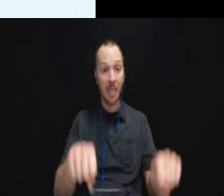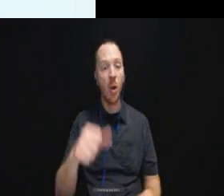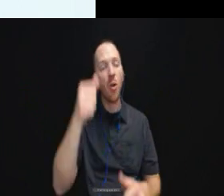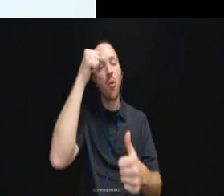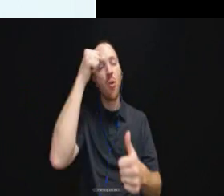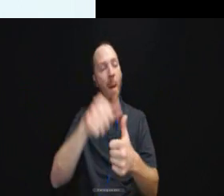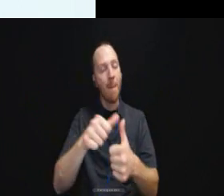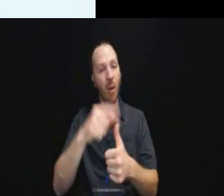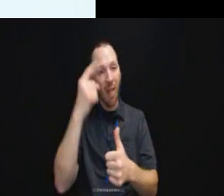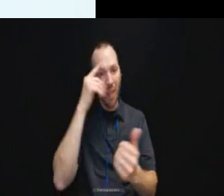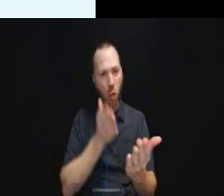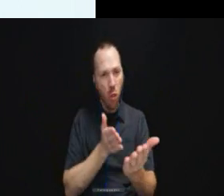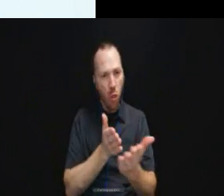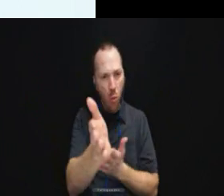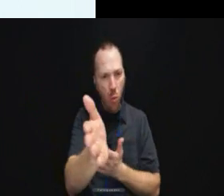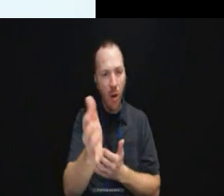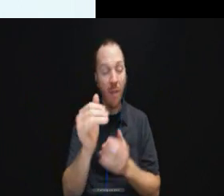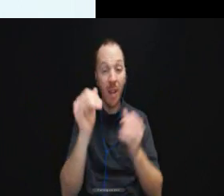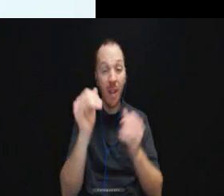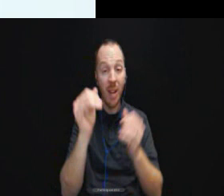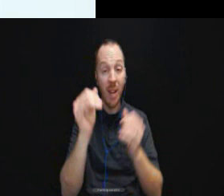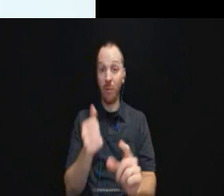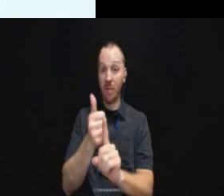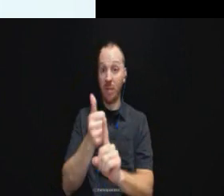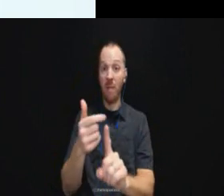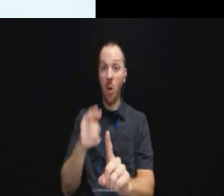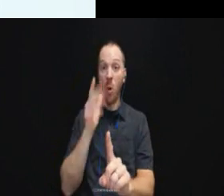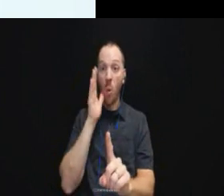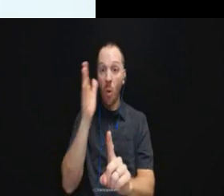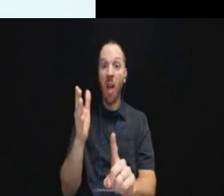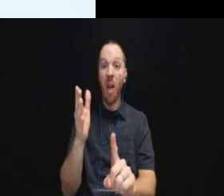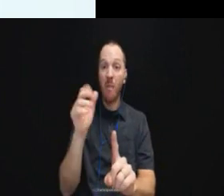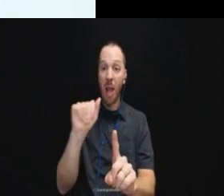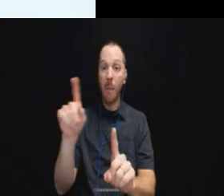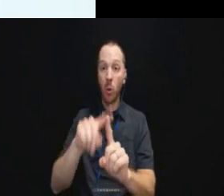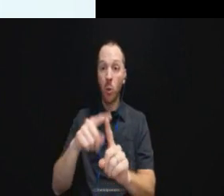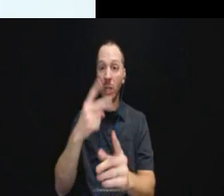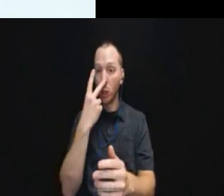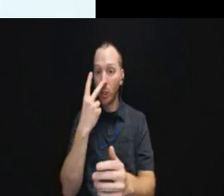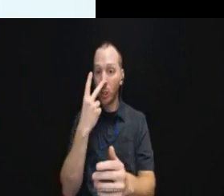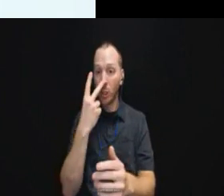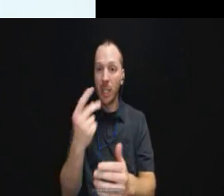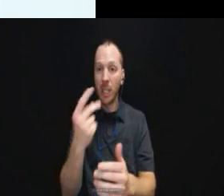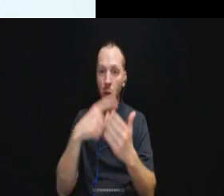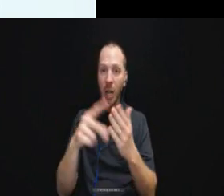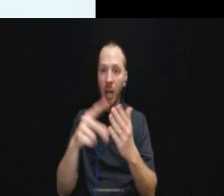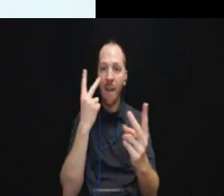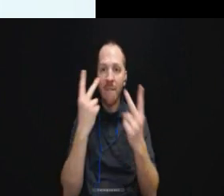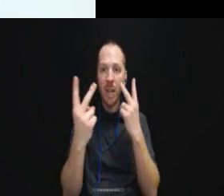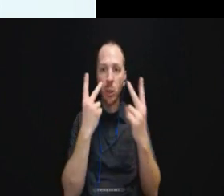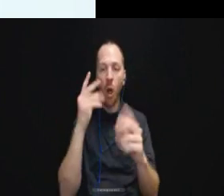an individual actually will be able to see the visual alerts and consider whether the